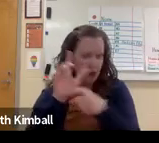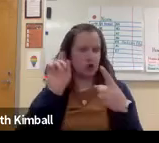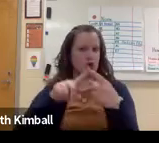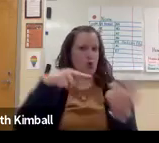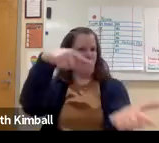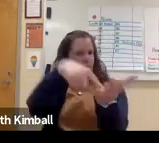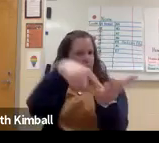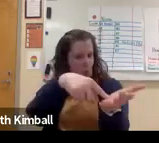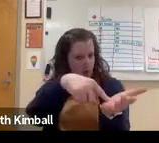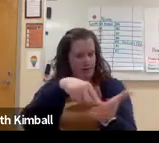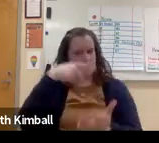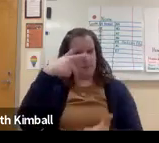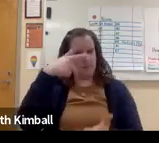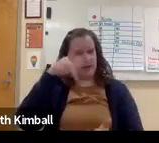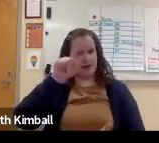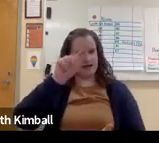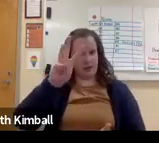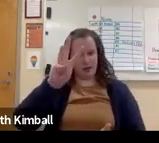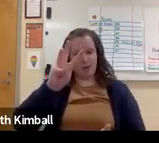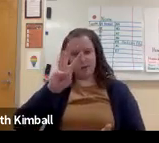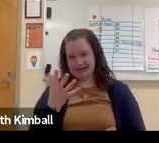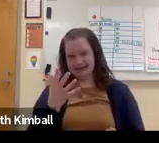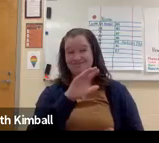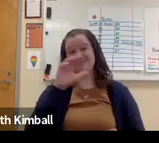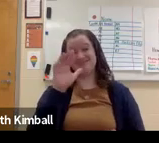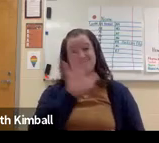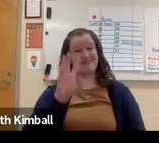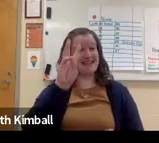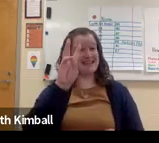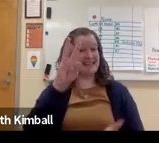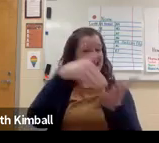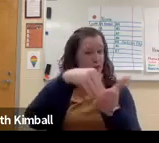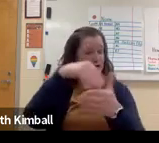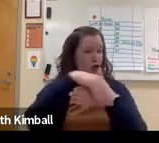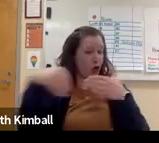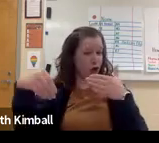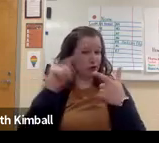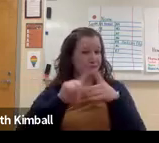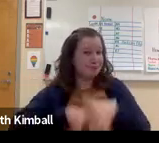is not big enough to be able to afford Project Lead The Way.